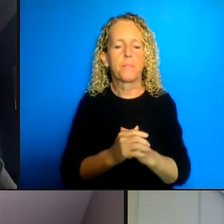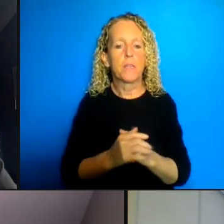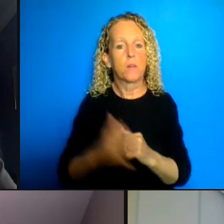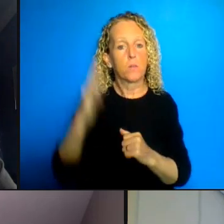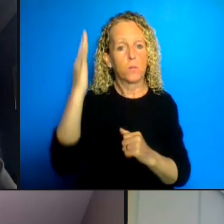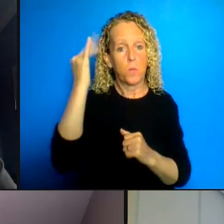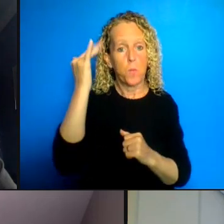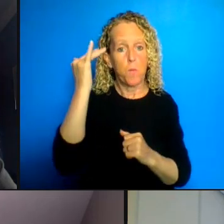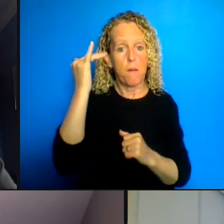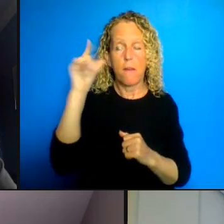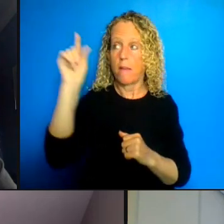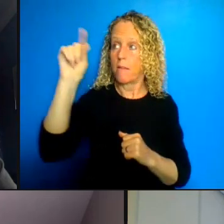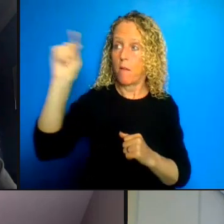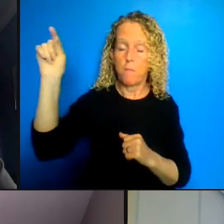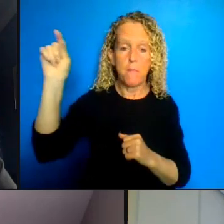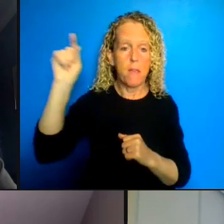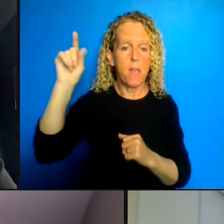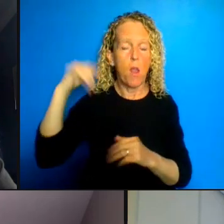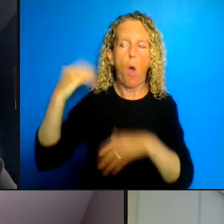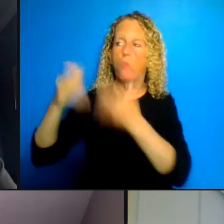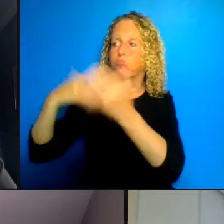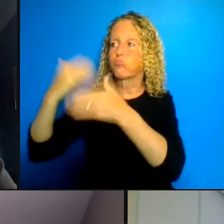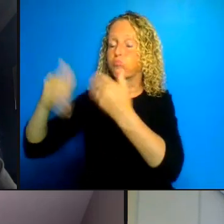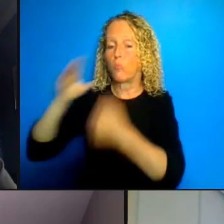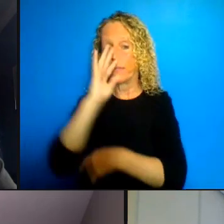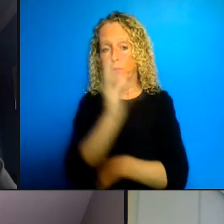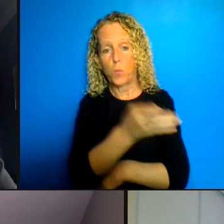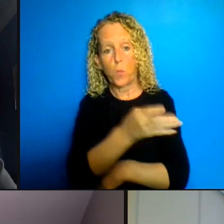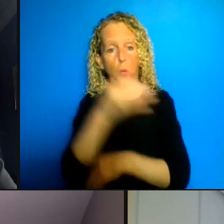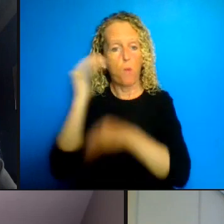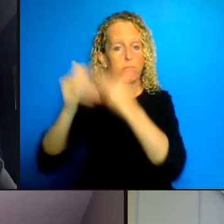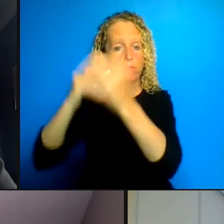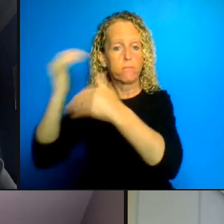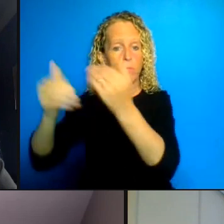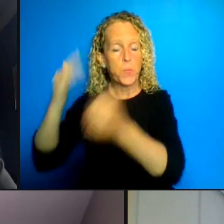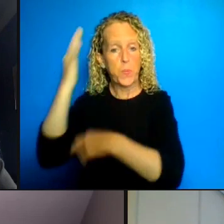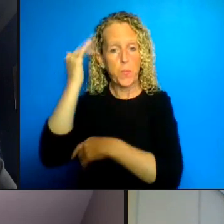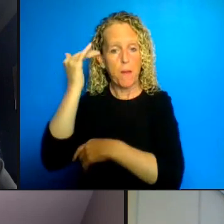away with it the way it has is because prisoners are forgotten, forsaken group